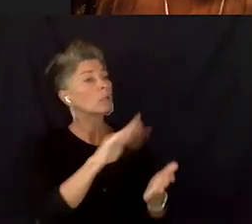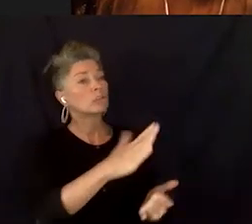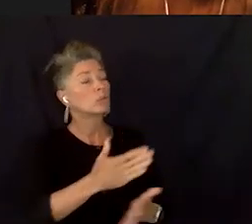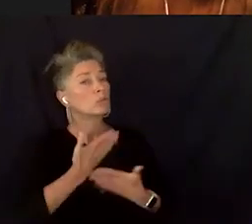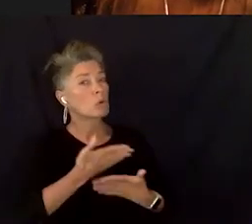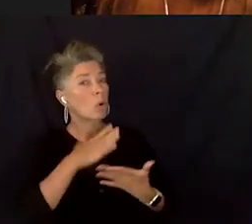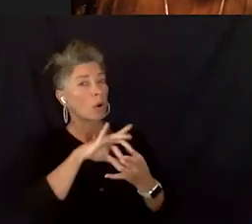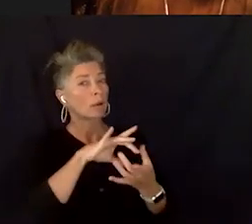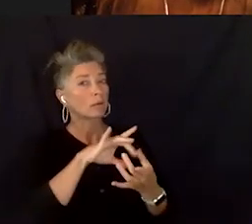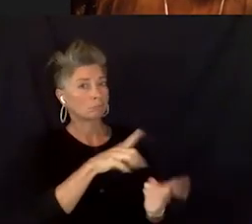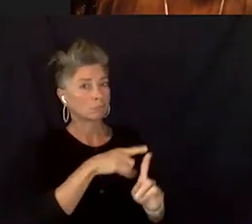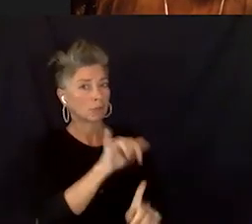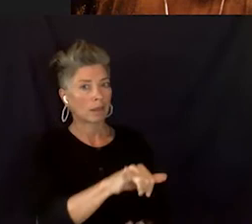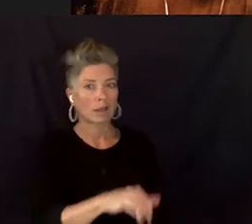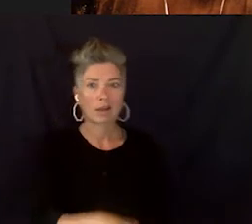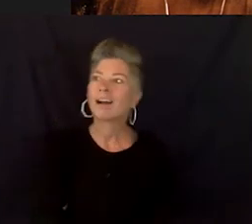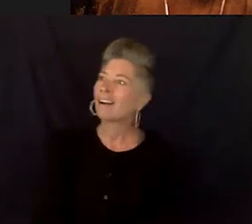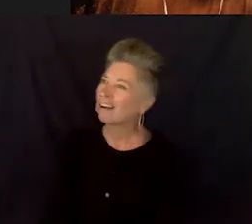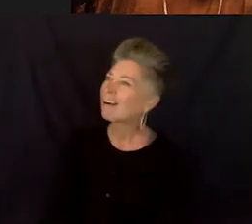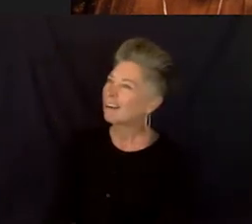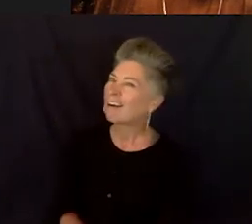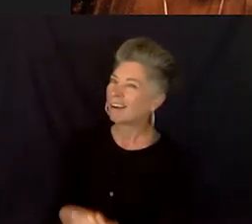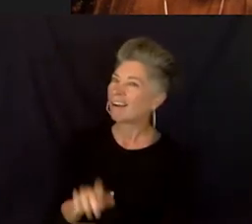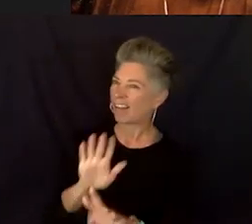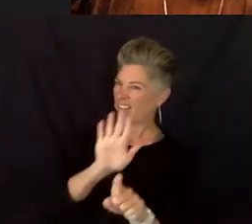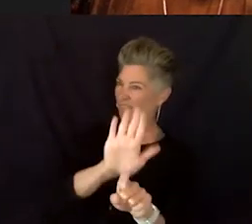Their successes. Their, um...